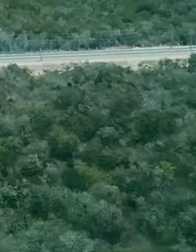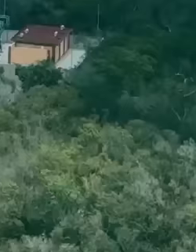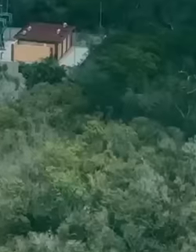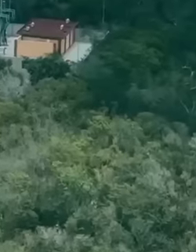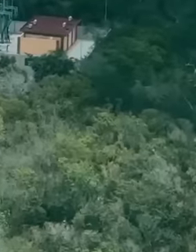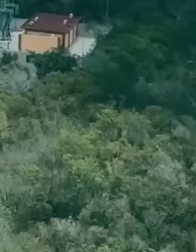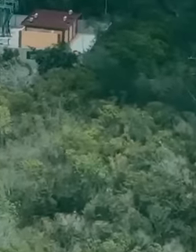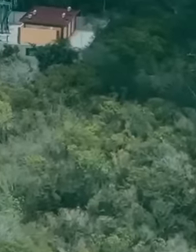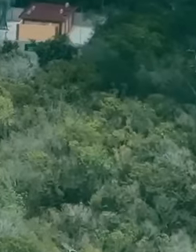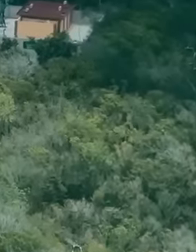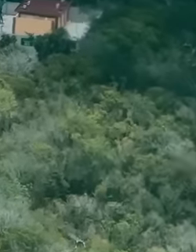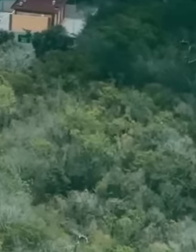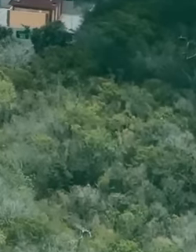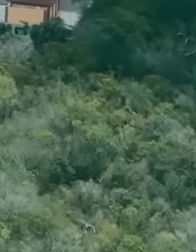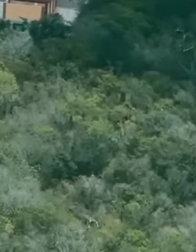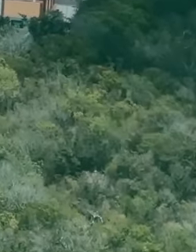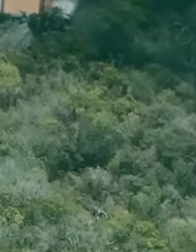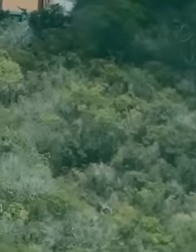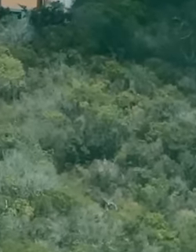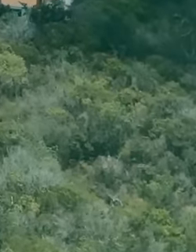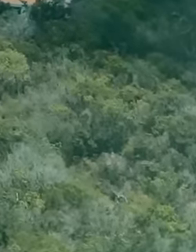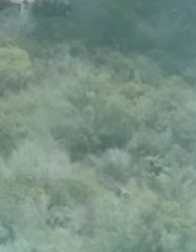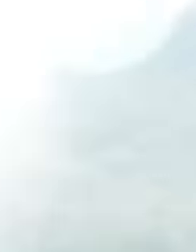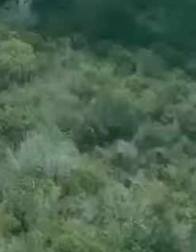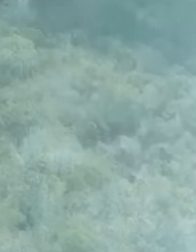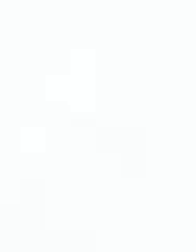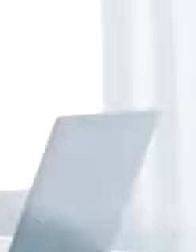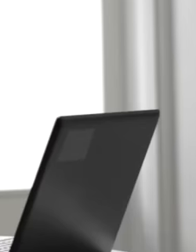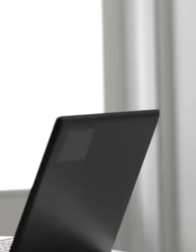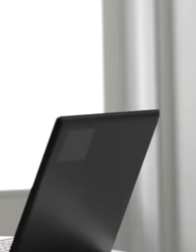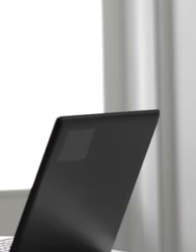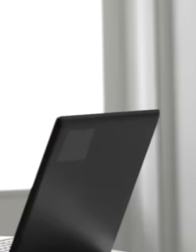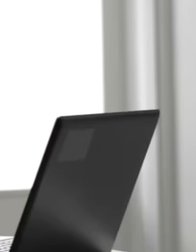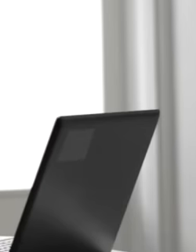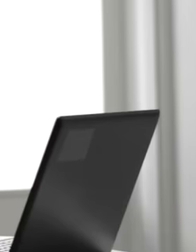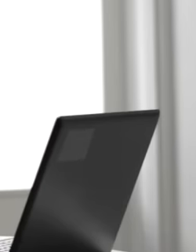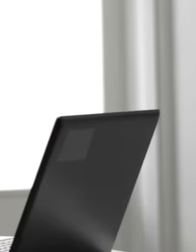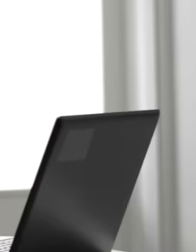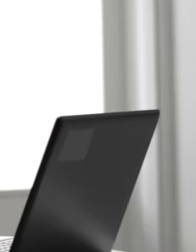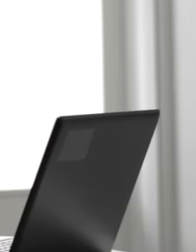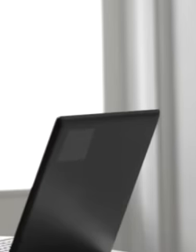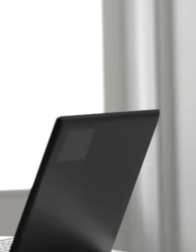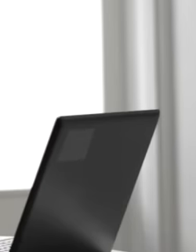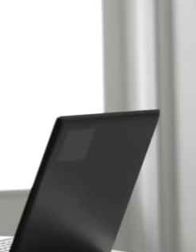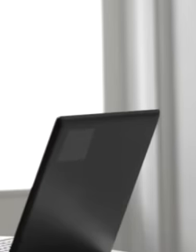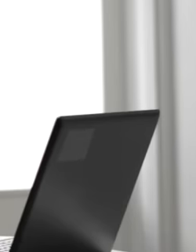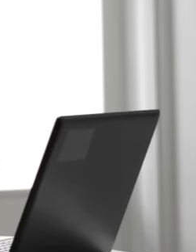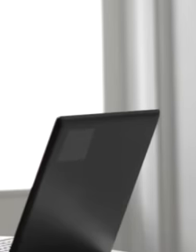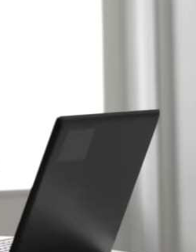Obrador put a heavy hand against these gringo businessmen who believed they were owners of that area. of the